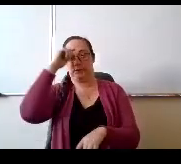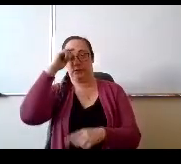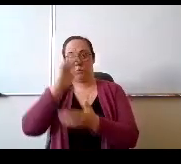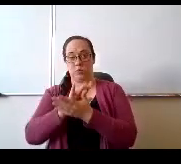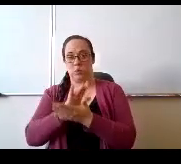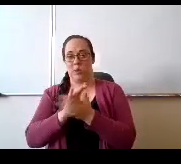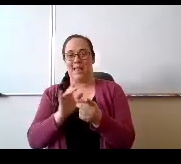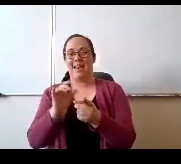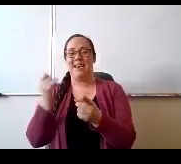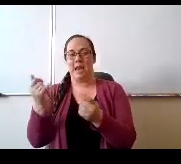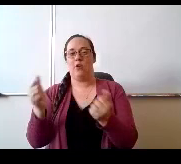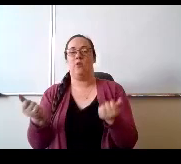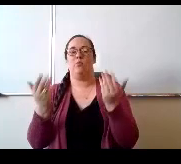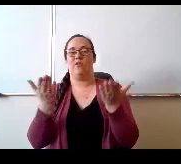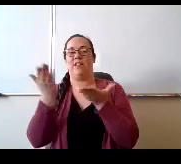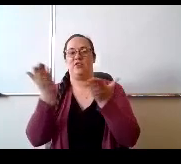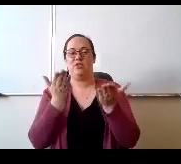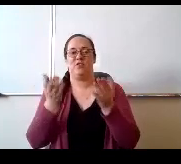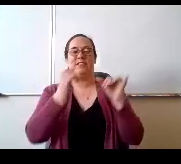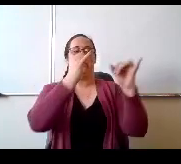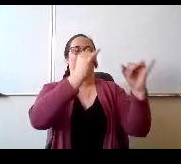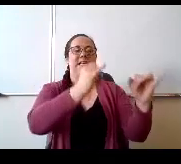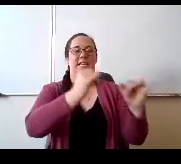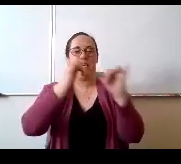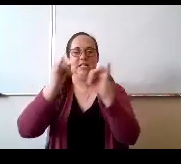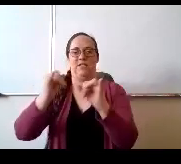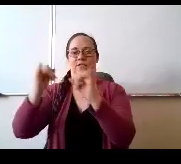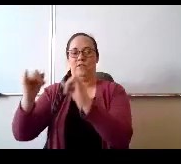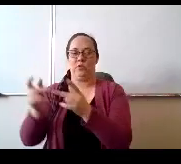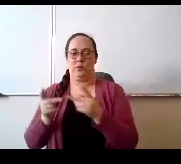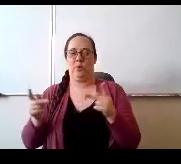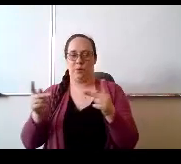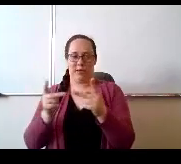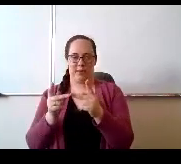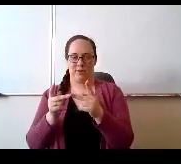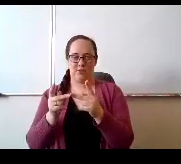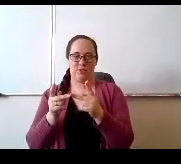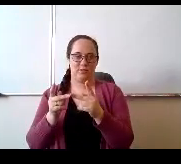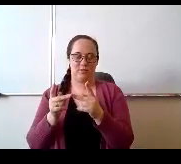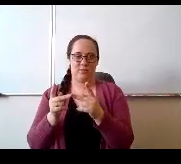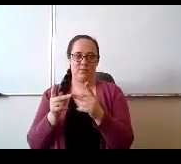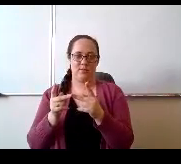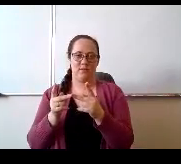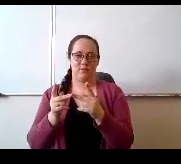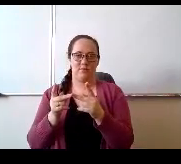school are now providing services at the individual sites with a more district